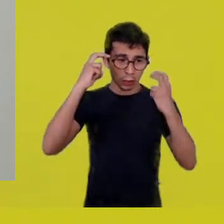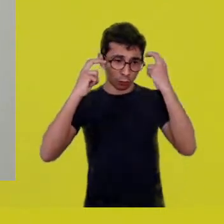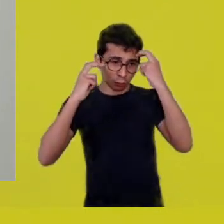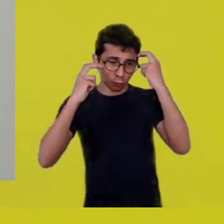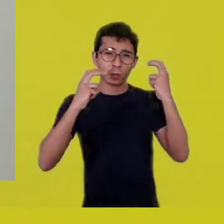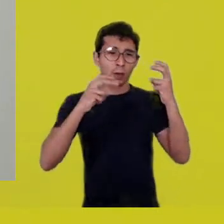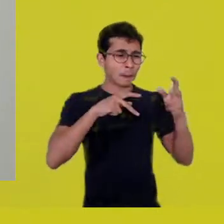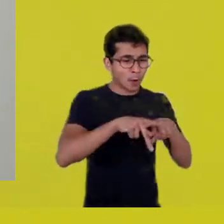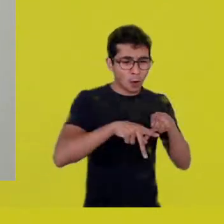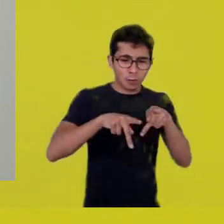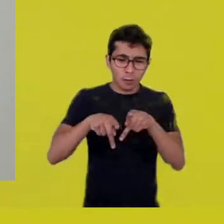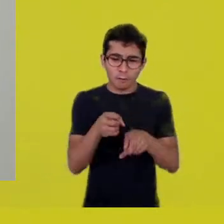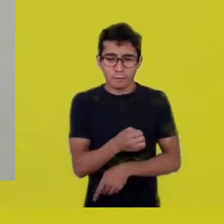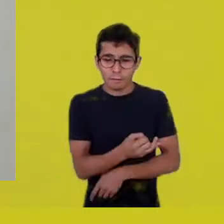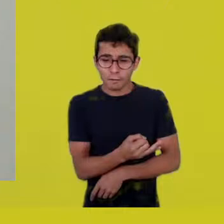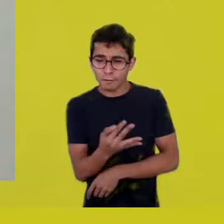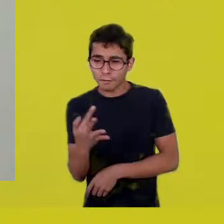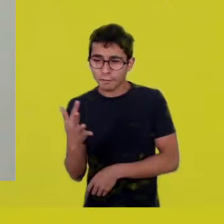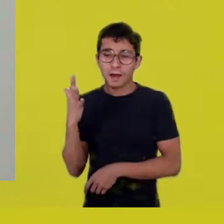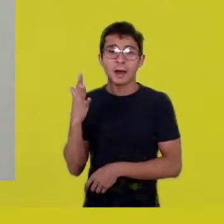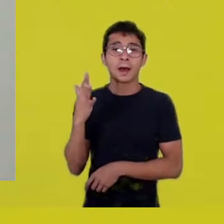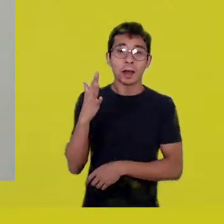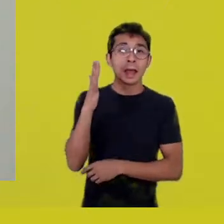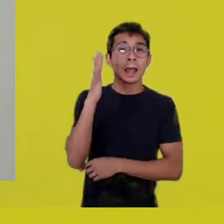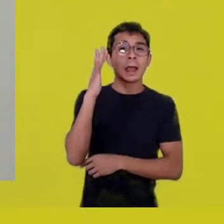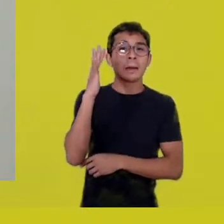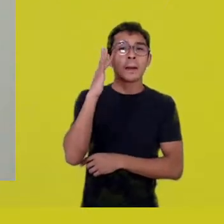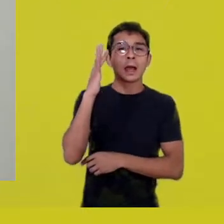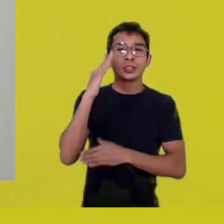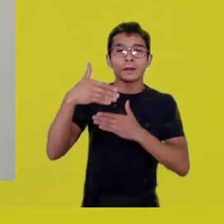in relation to time, imagining tomorrow, the future.